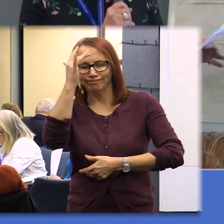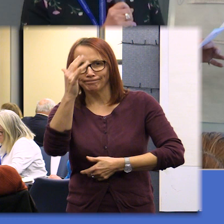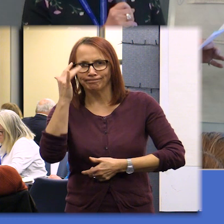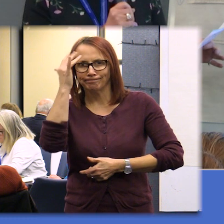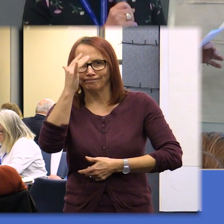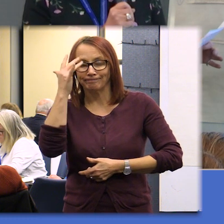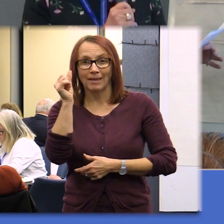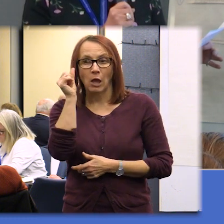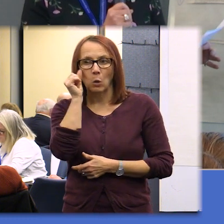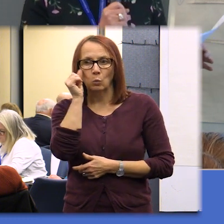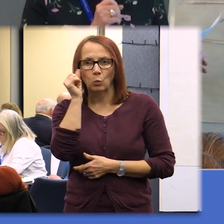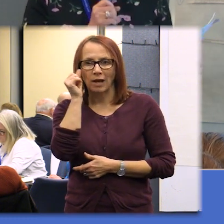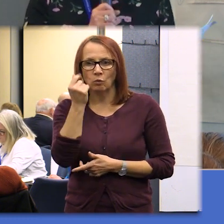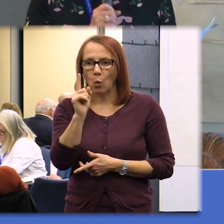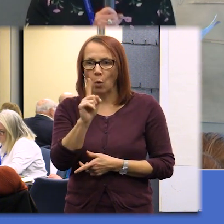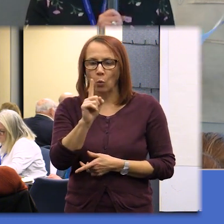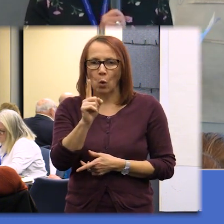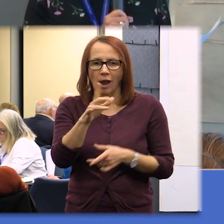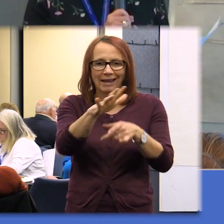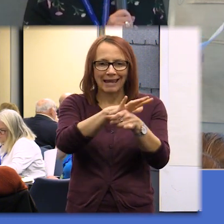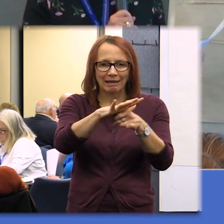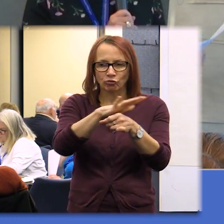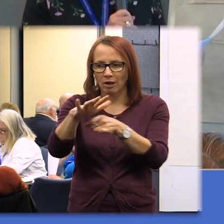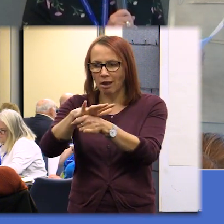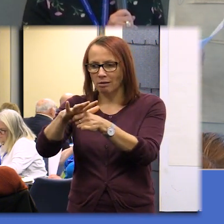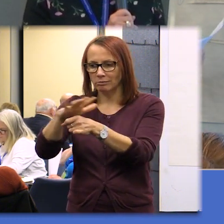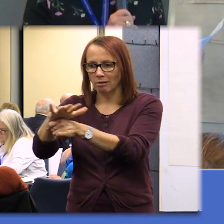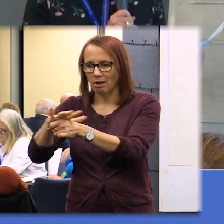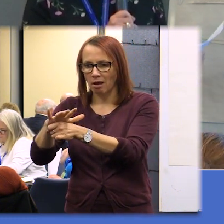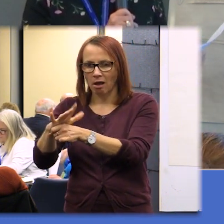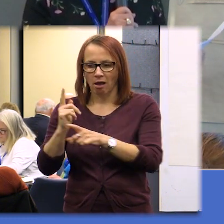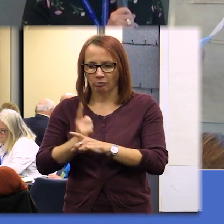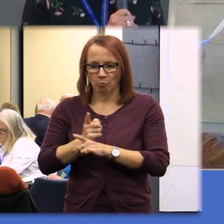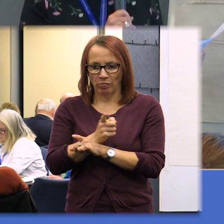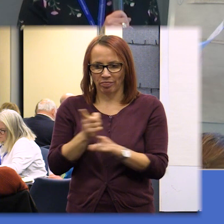areas that you want to consider in much more detail we understand your